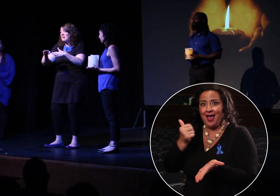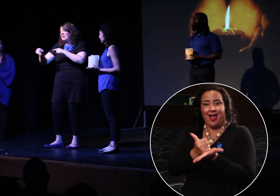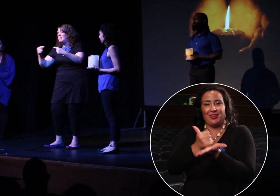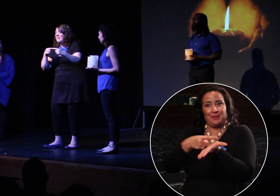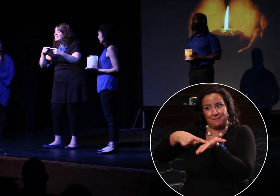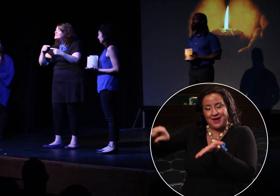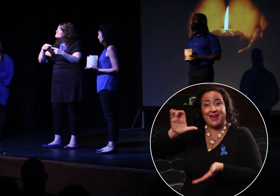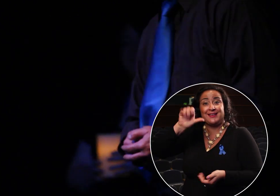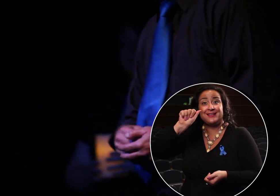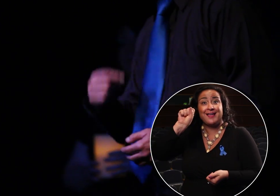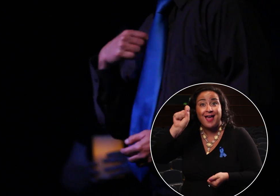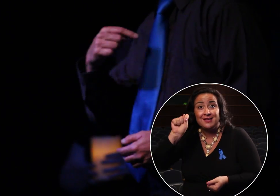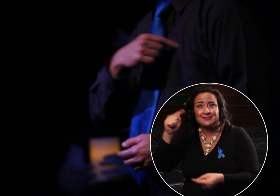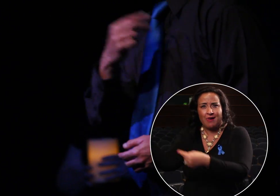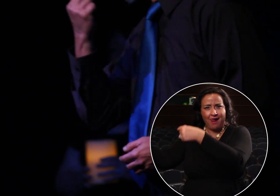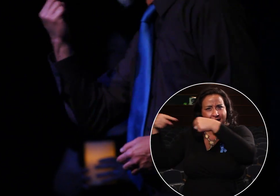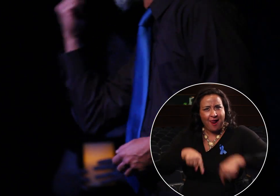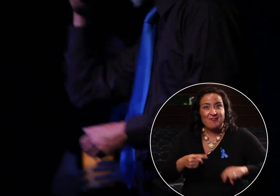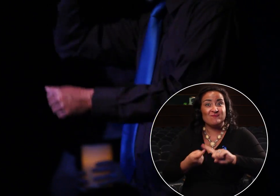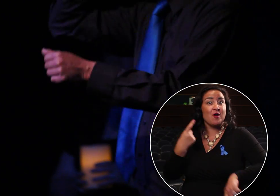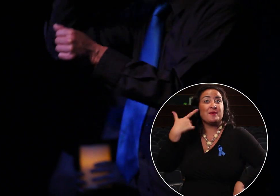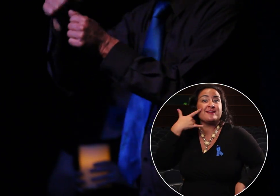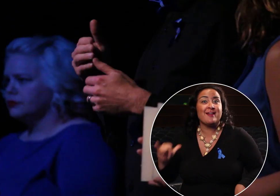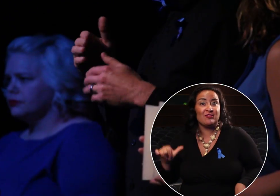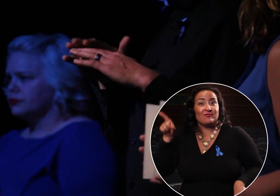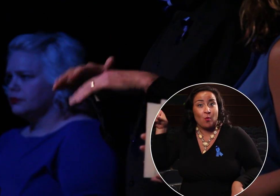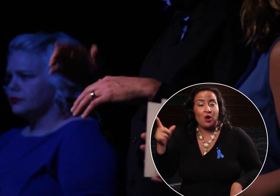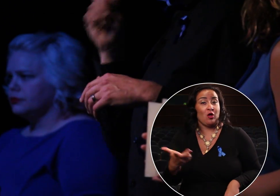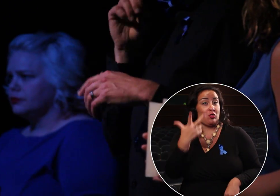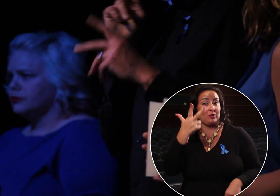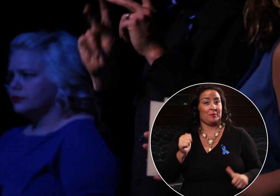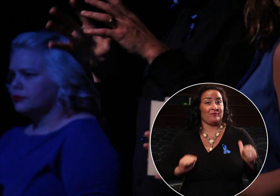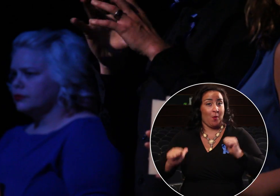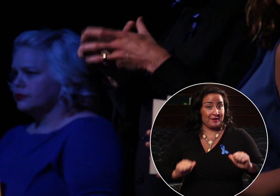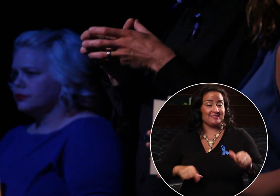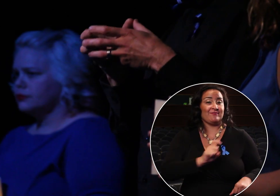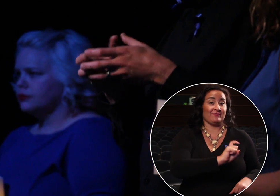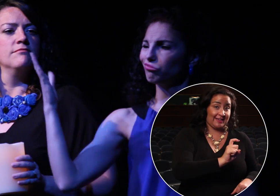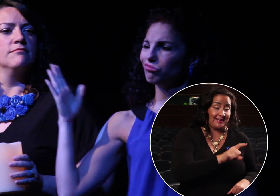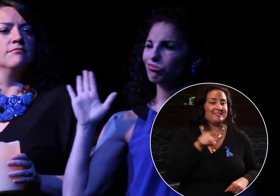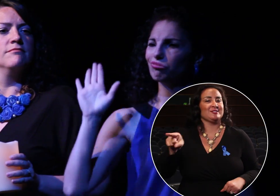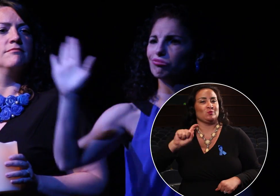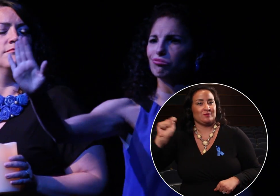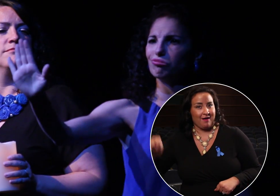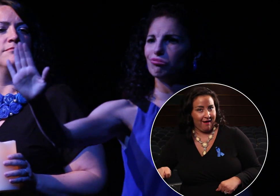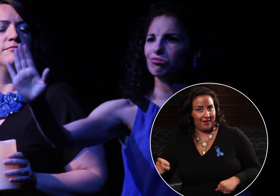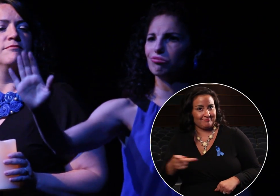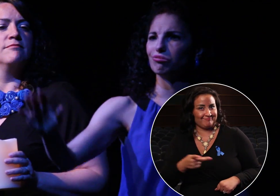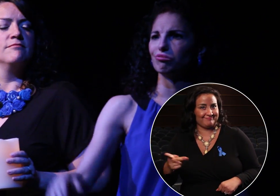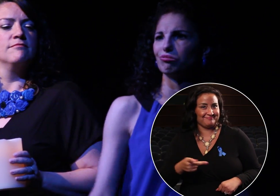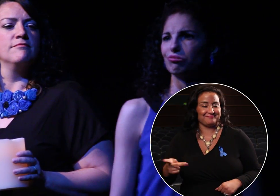come out from California and put on three performances in Phoenix, as well as Tucson.